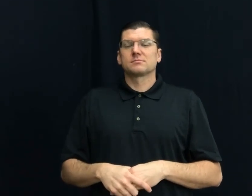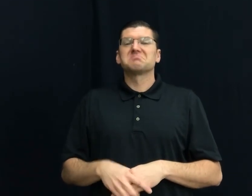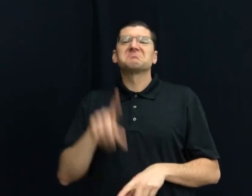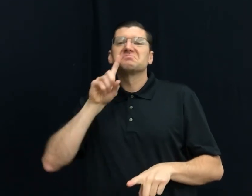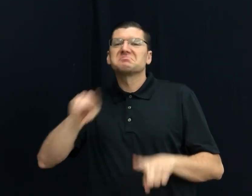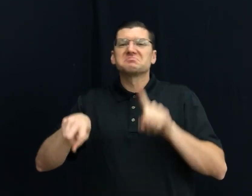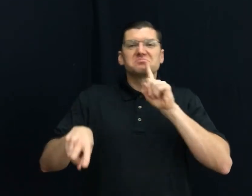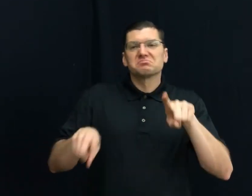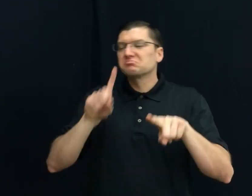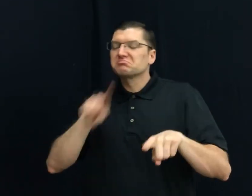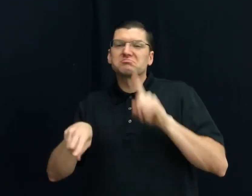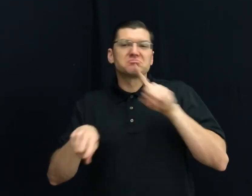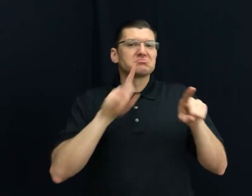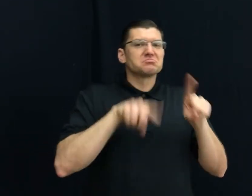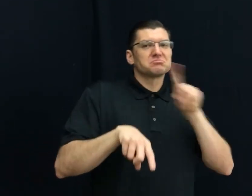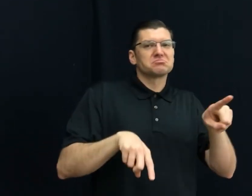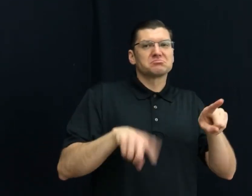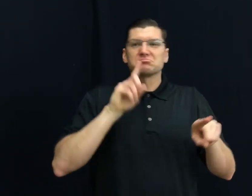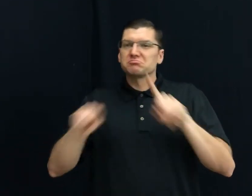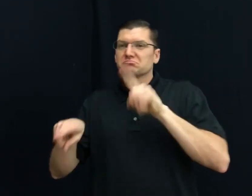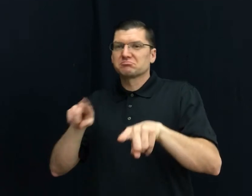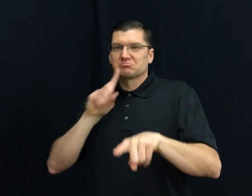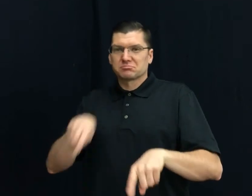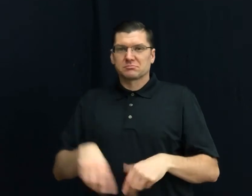48) COMMAND/ING